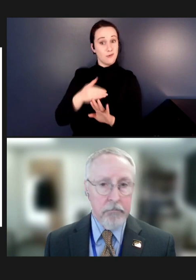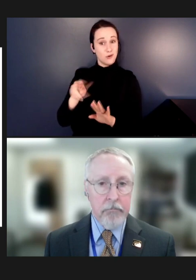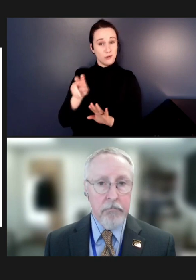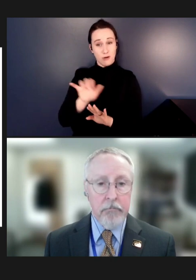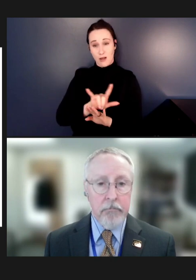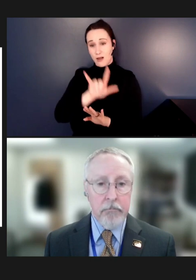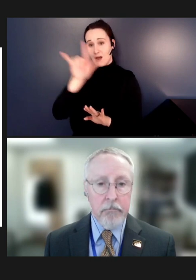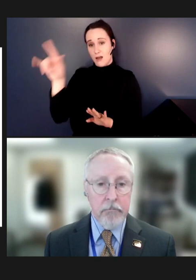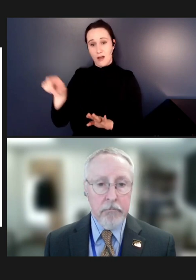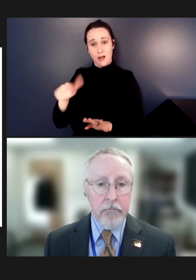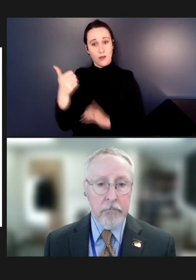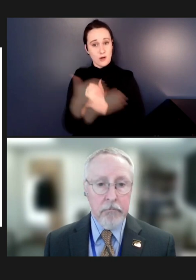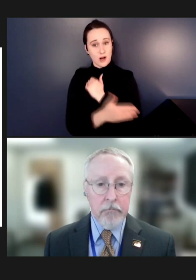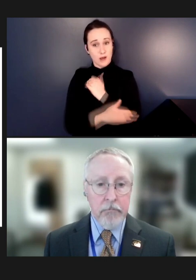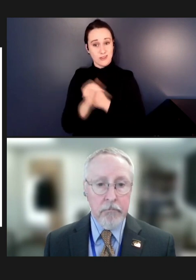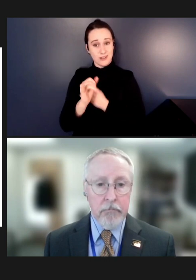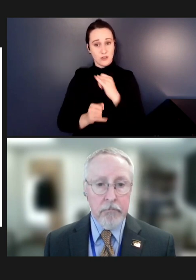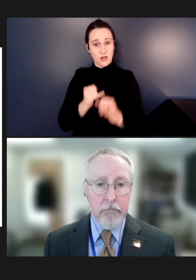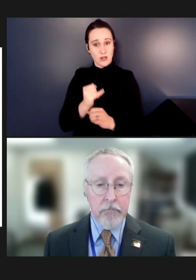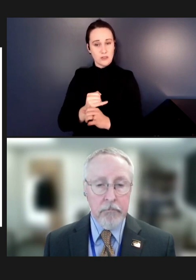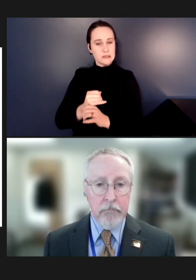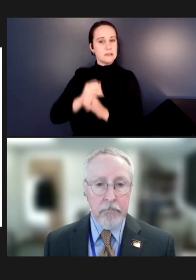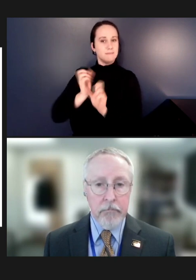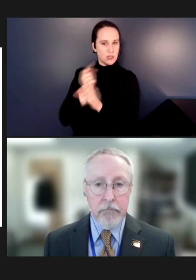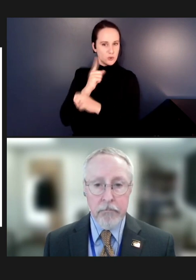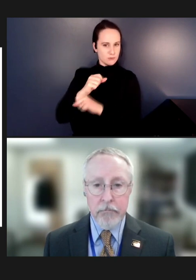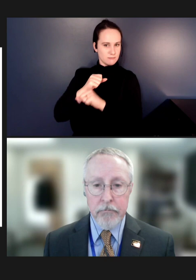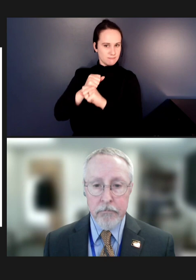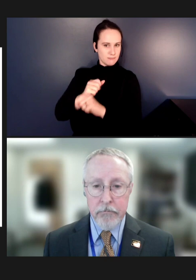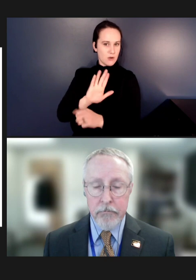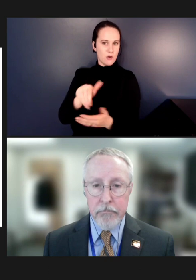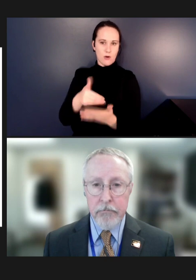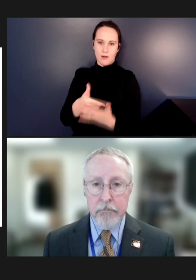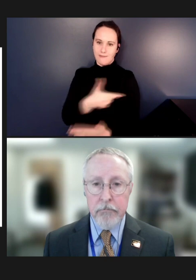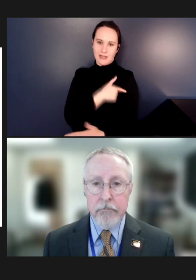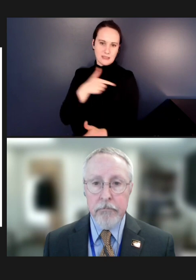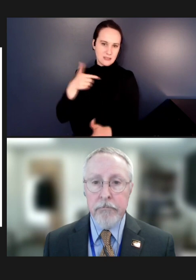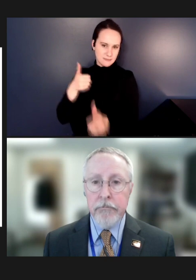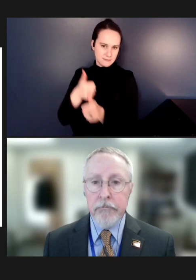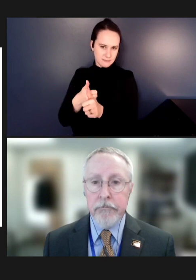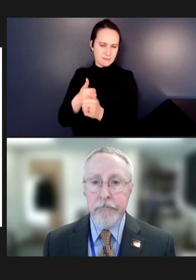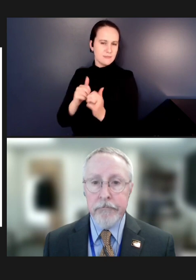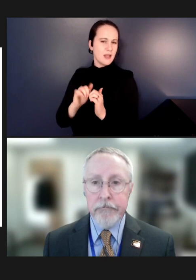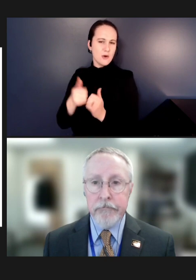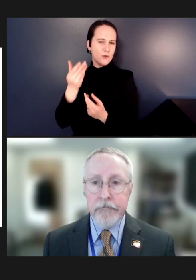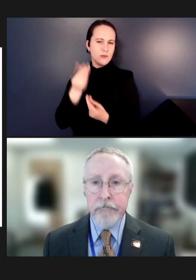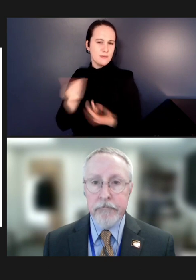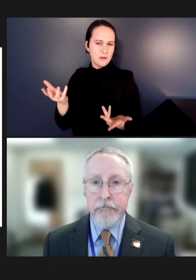reduce importations? I think Dr. Hahn alluded to some of that and -- but is there a way that